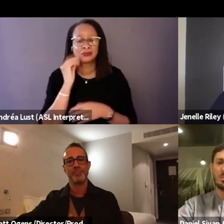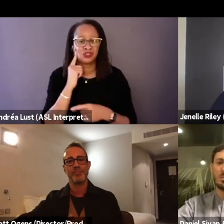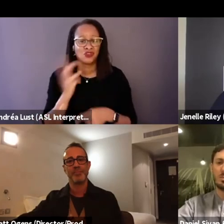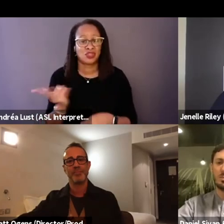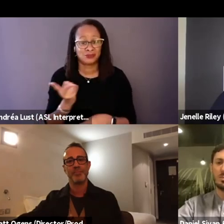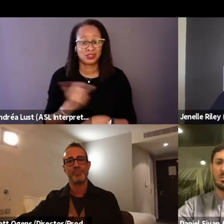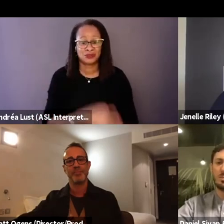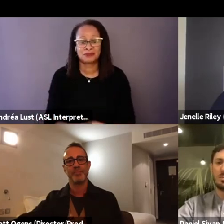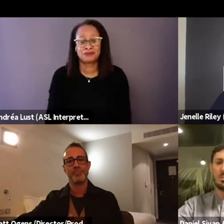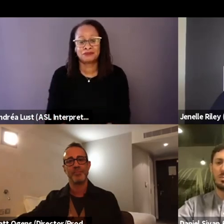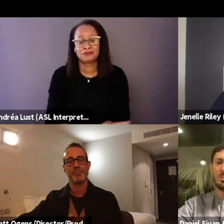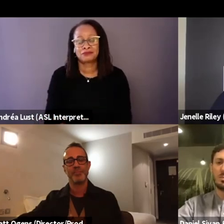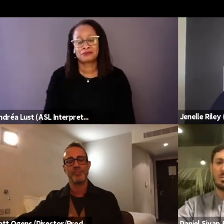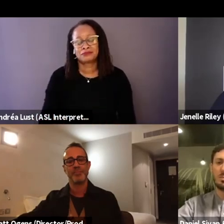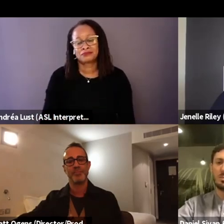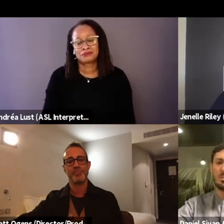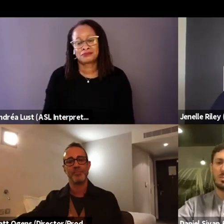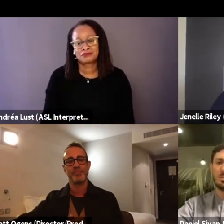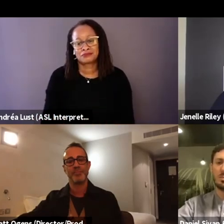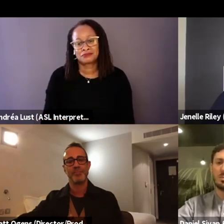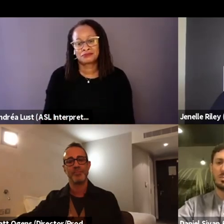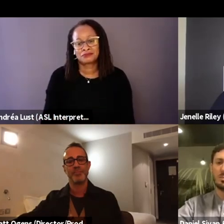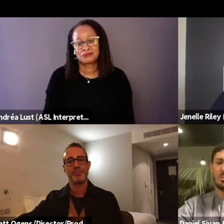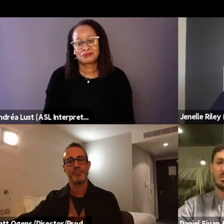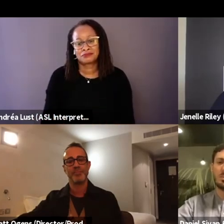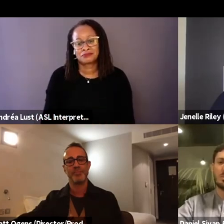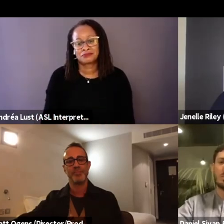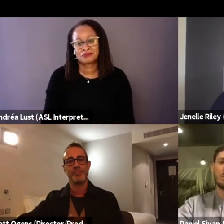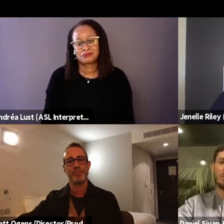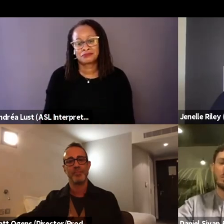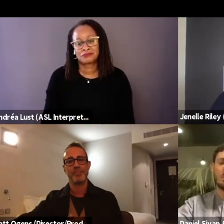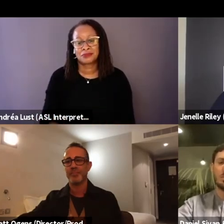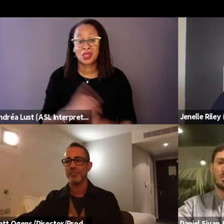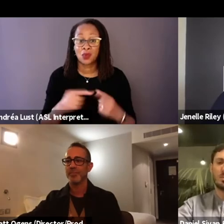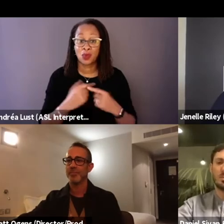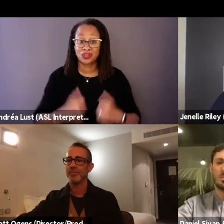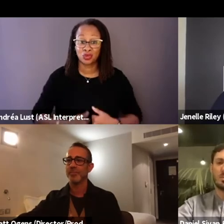And I think when you live your life in being invisible